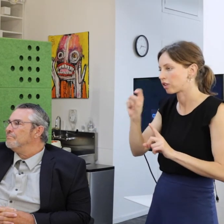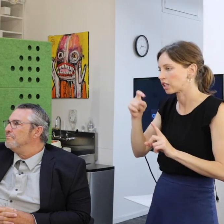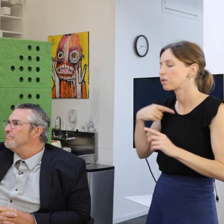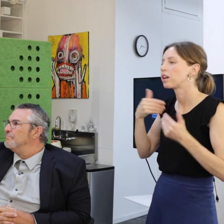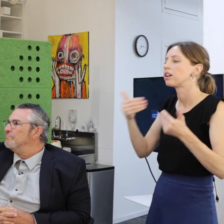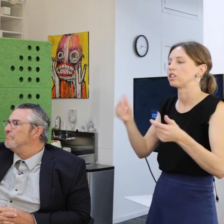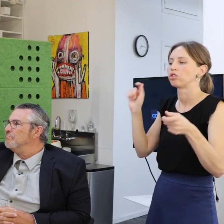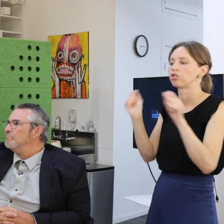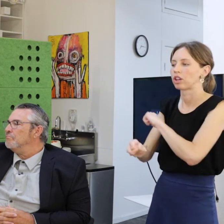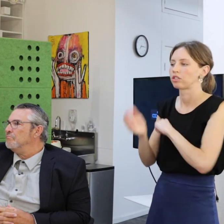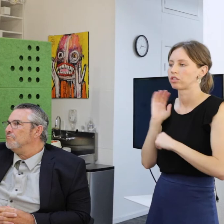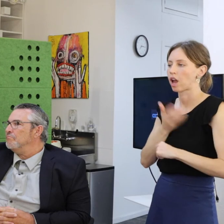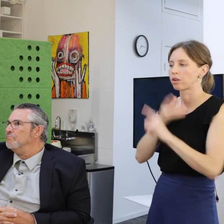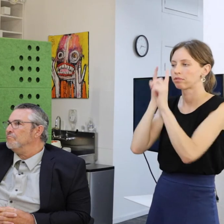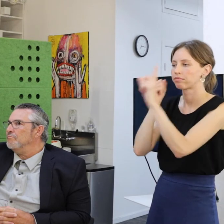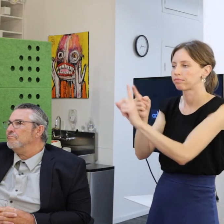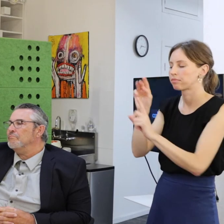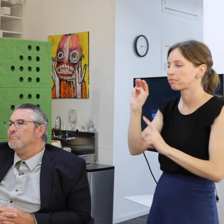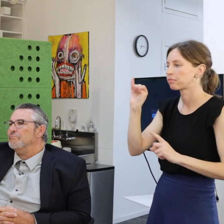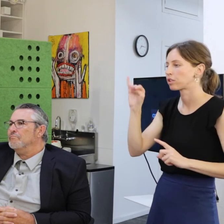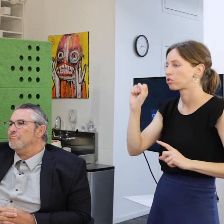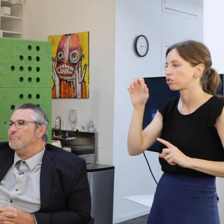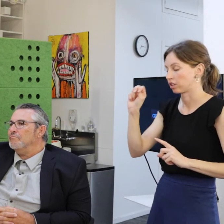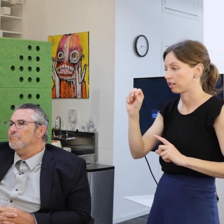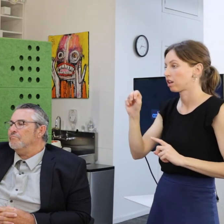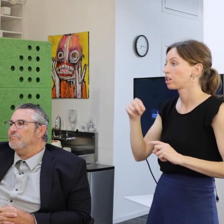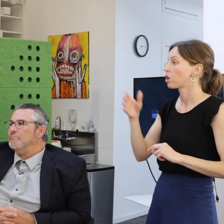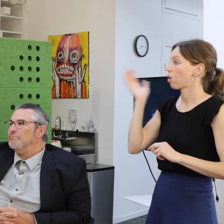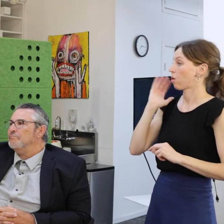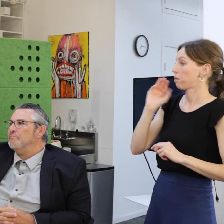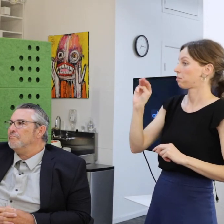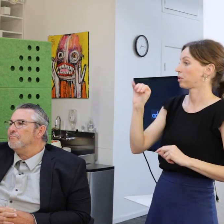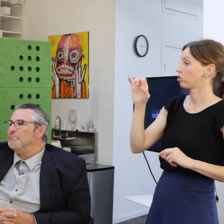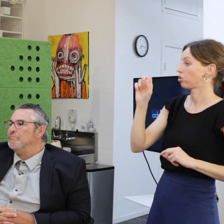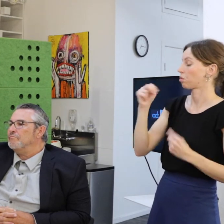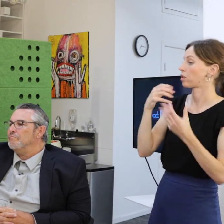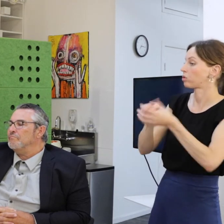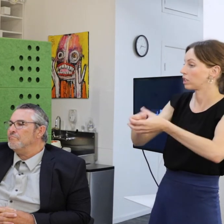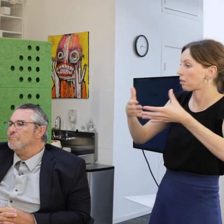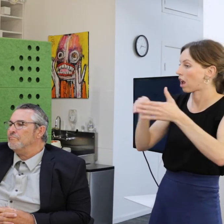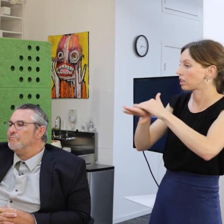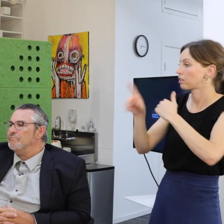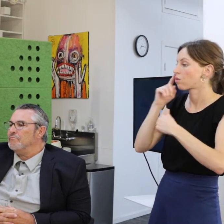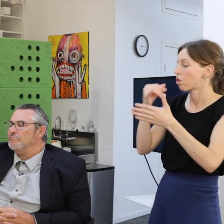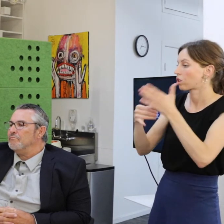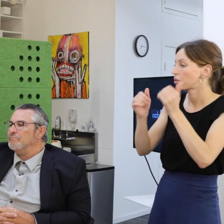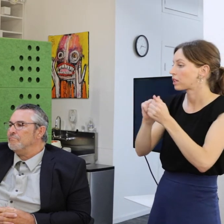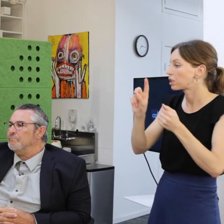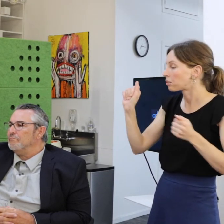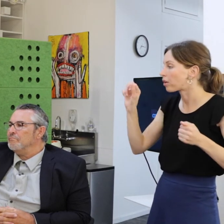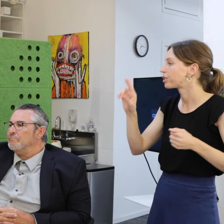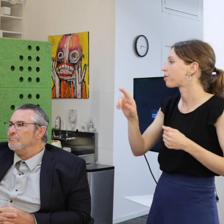The mission went from you know expanding access for an artist with disabilities or education.